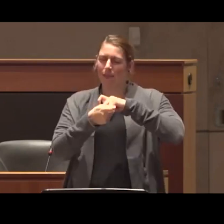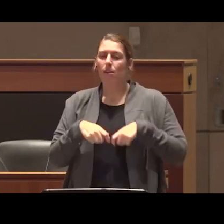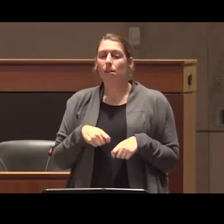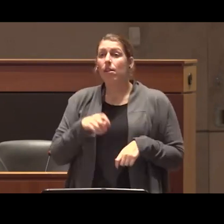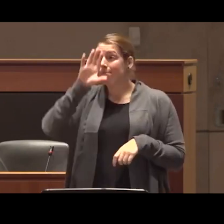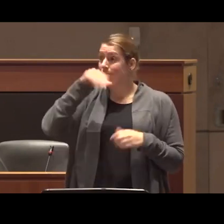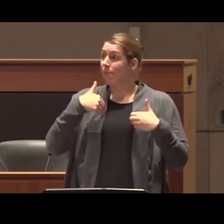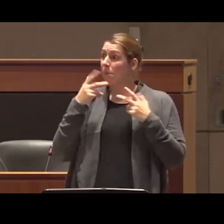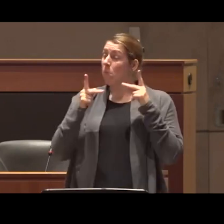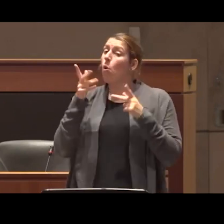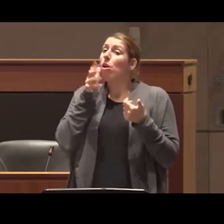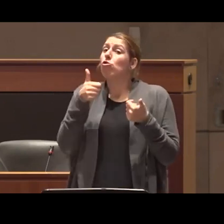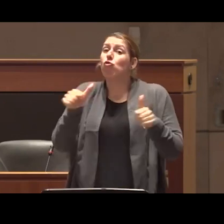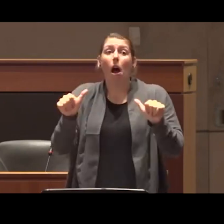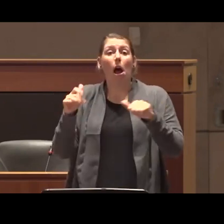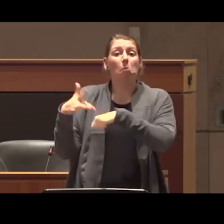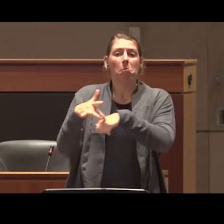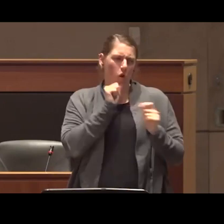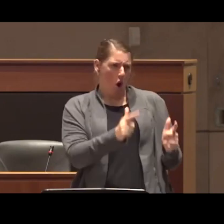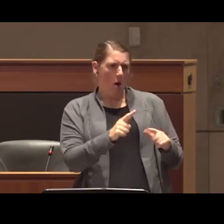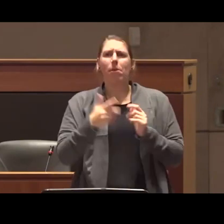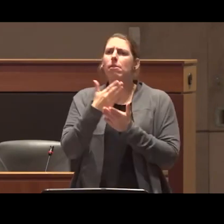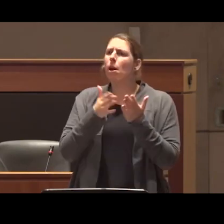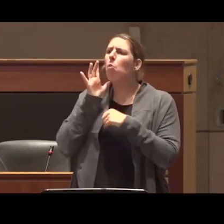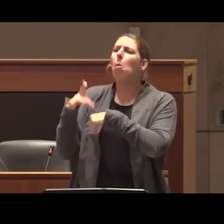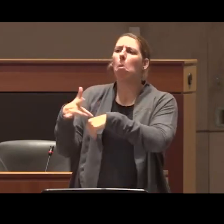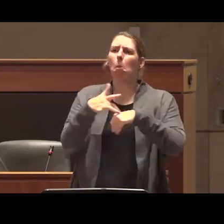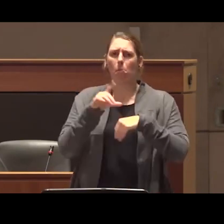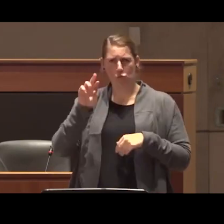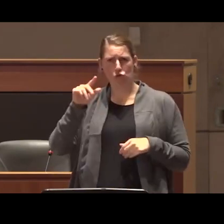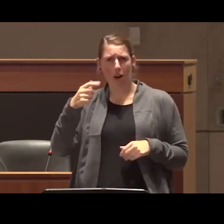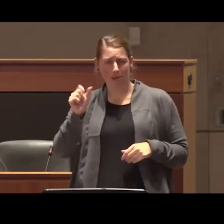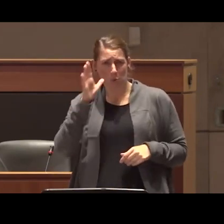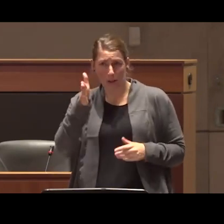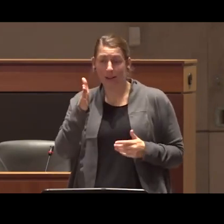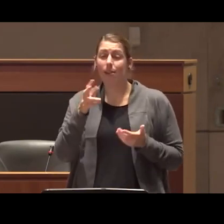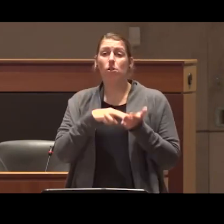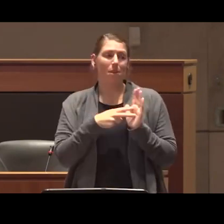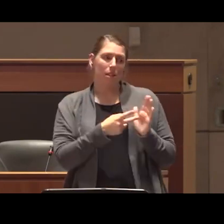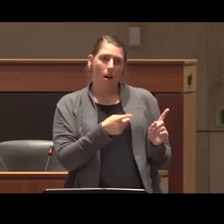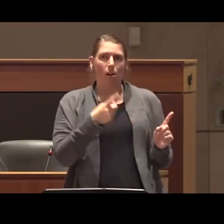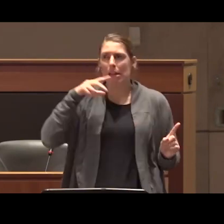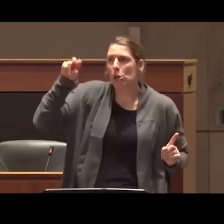young people will use drugs not all of them but some of them promoting abstinence only seeks